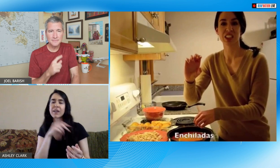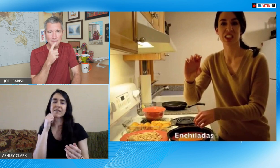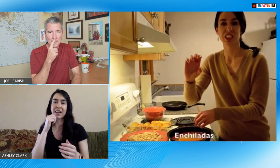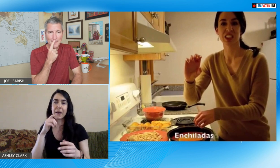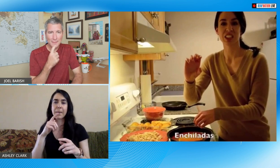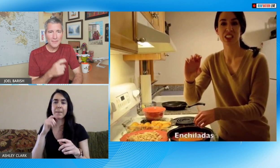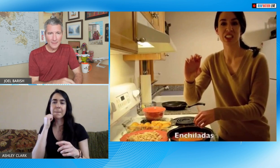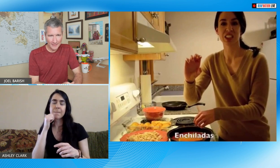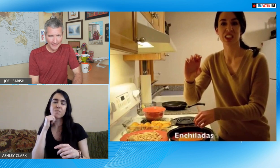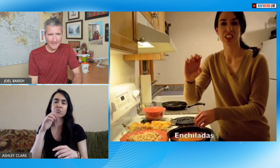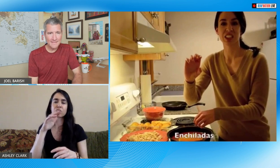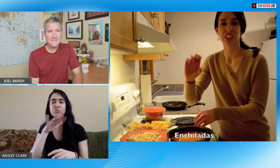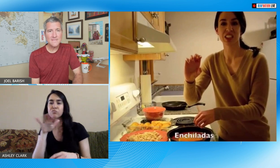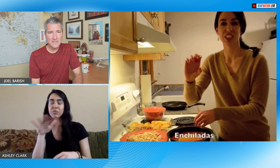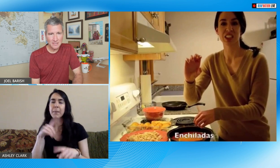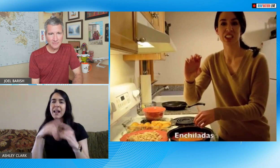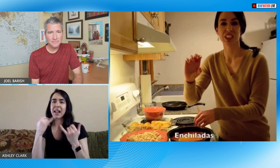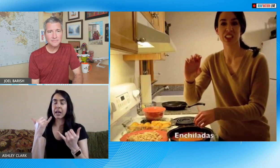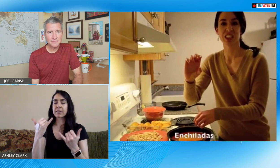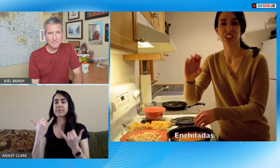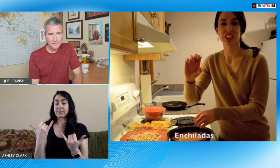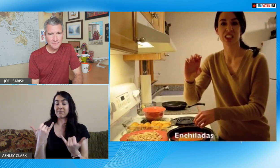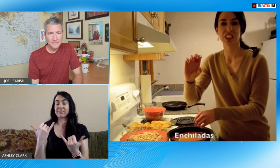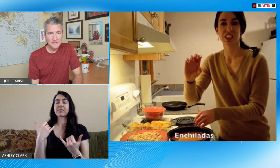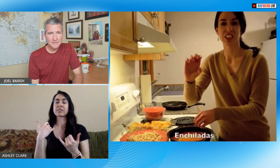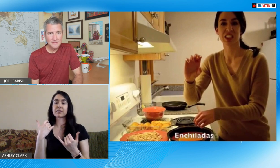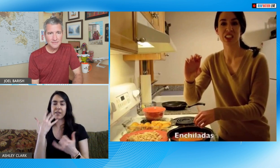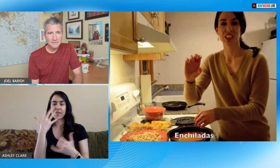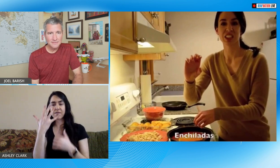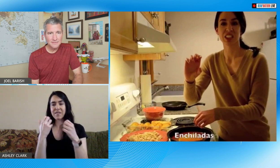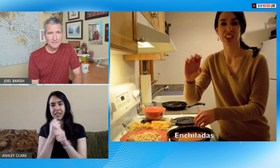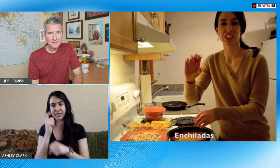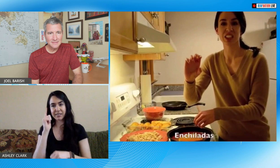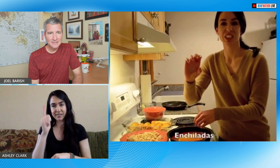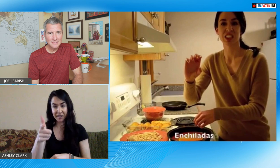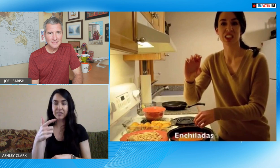much on fingerspelling but just thinking about everyday personal life and what